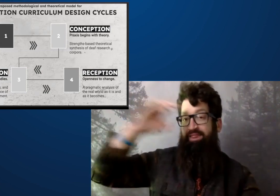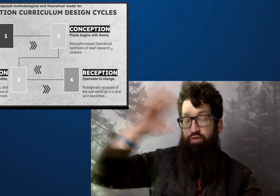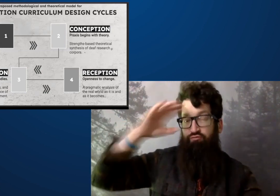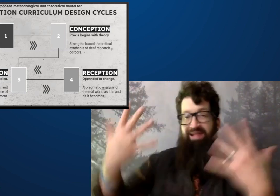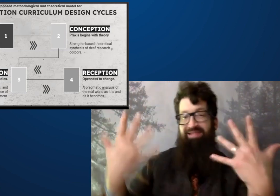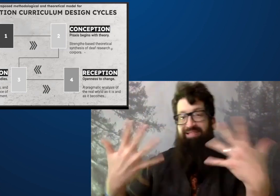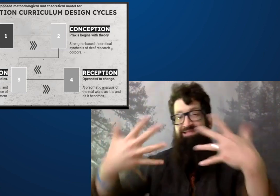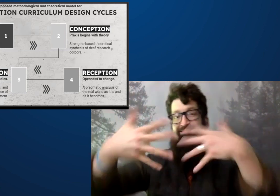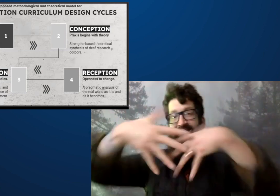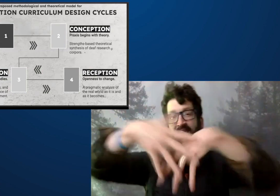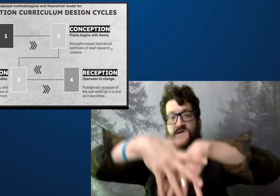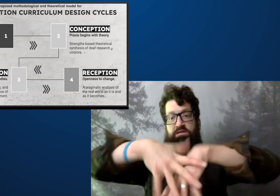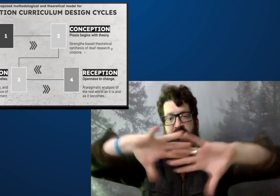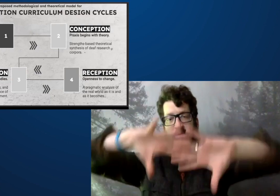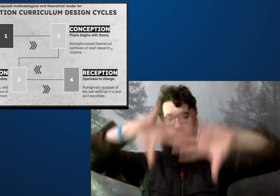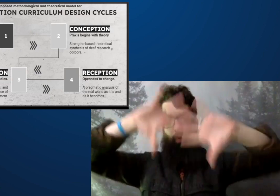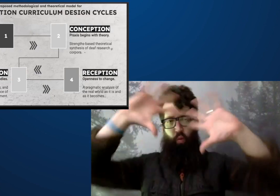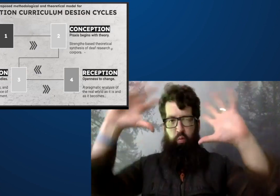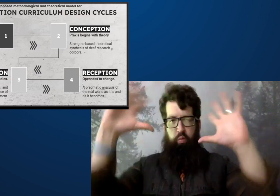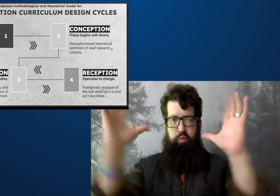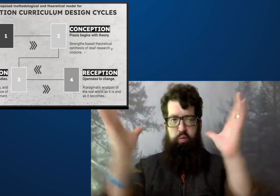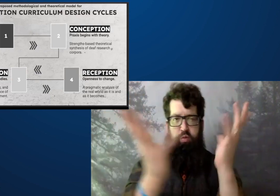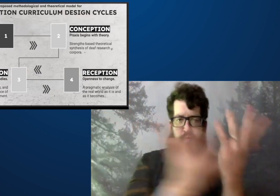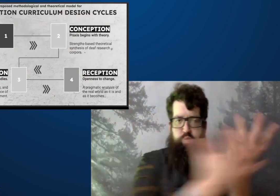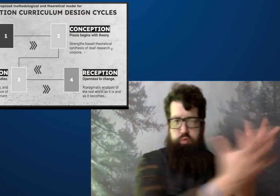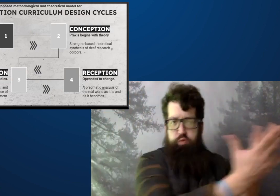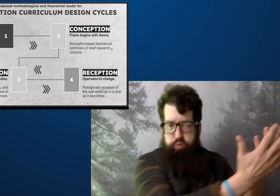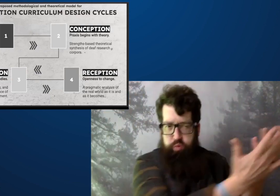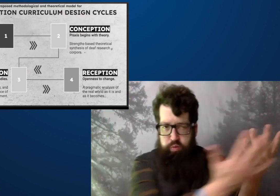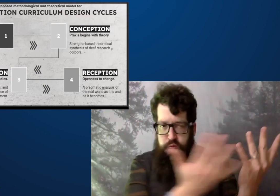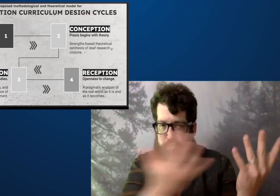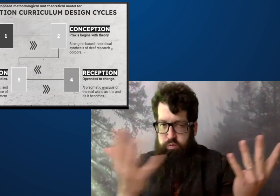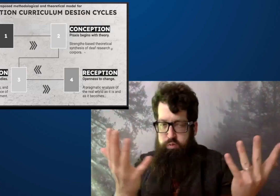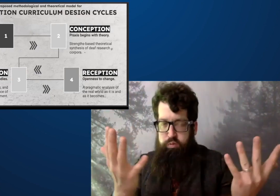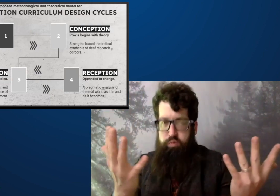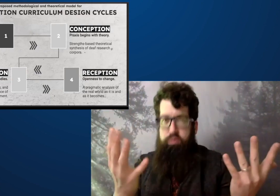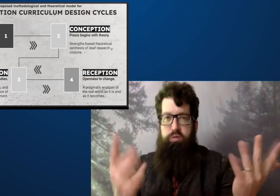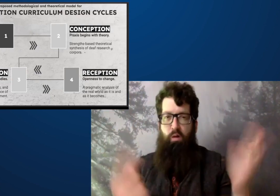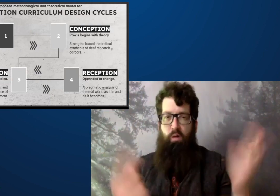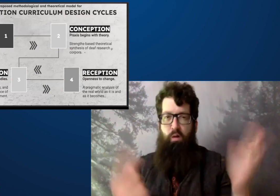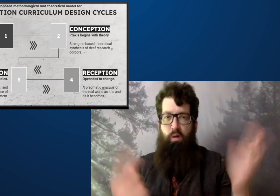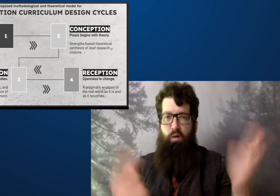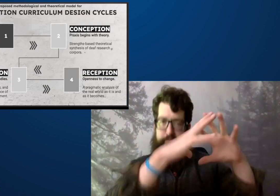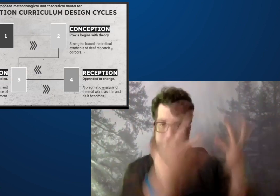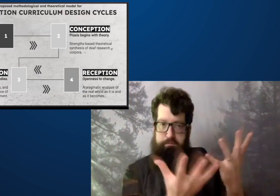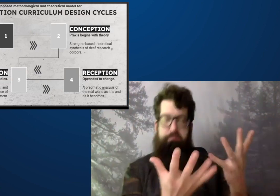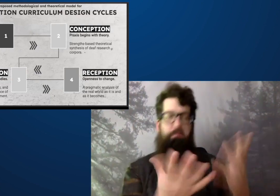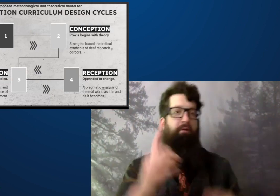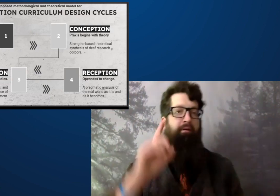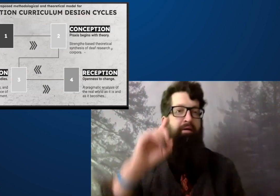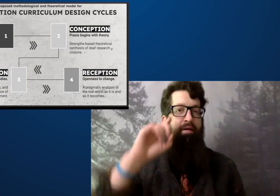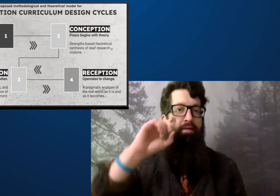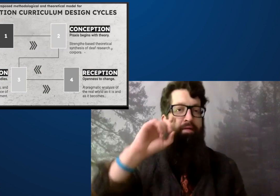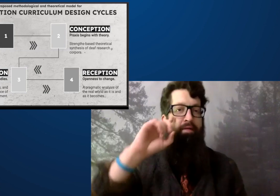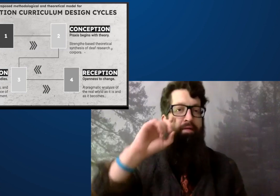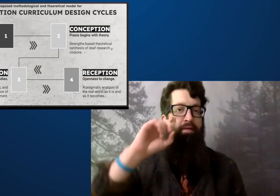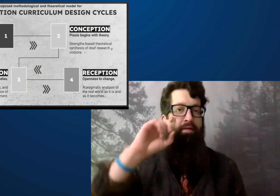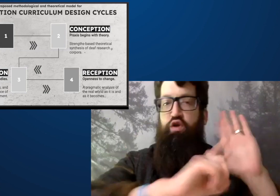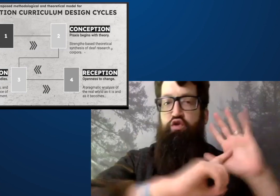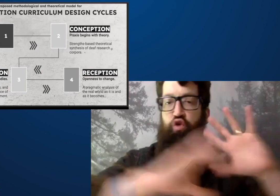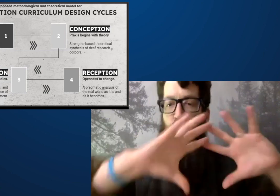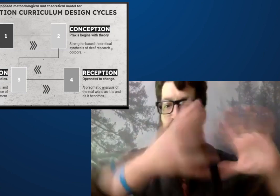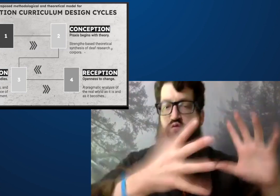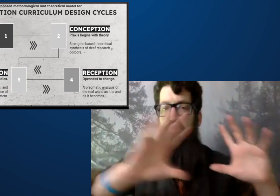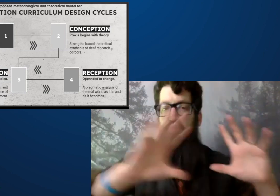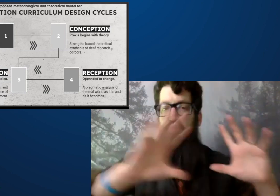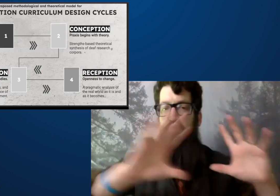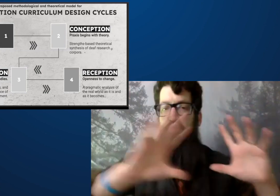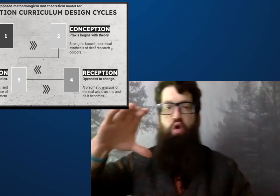and you use a strength based theory to bring this theoretical research together.